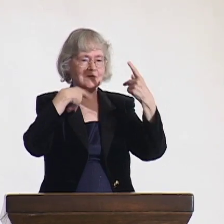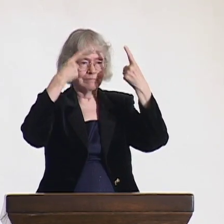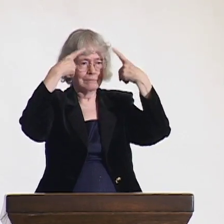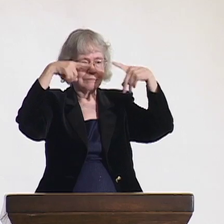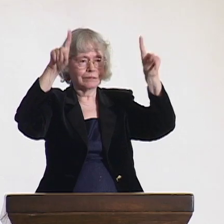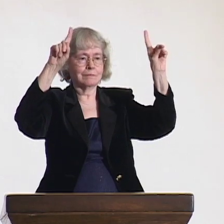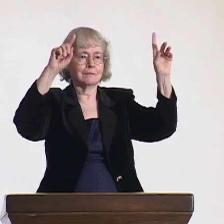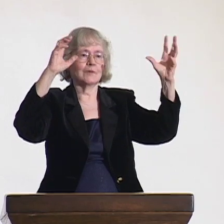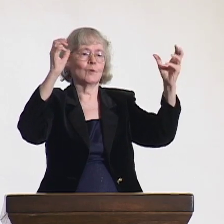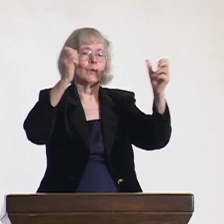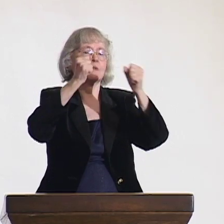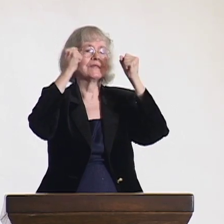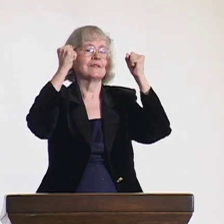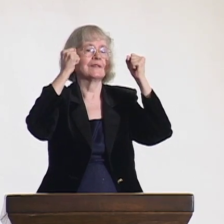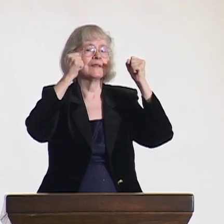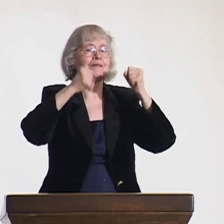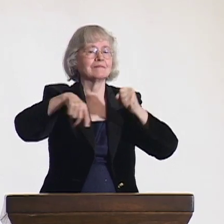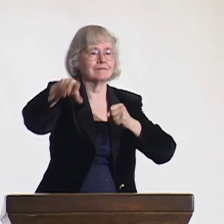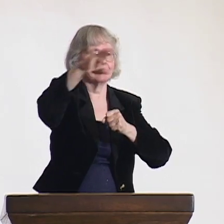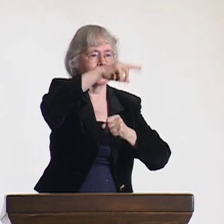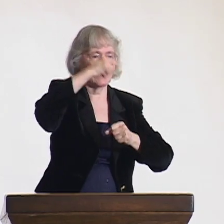and successfully changed.